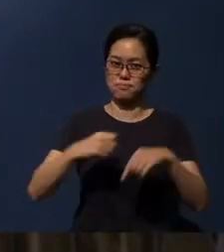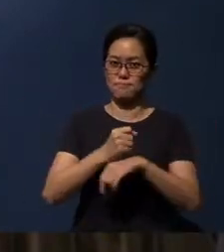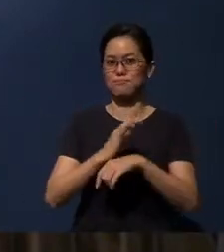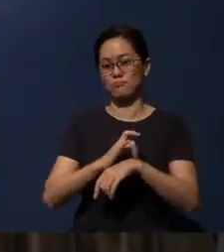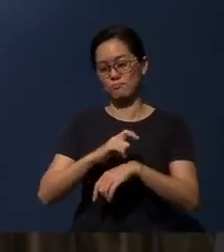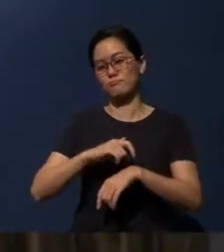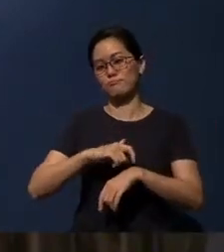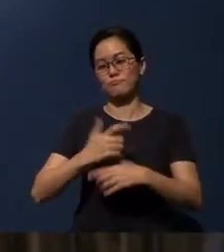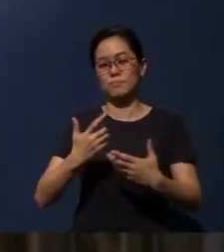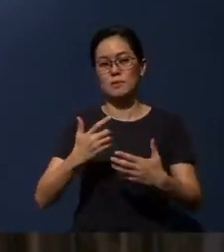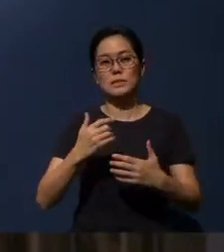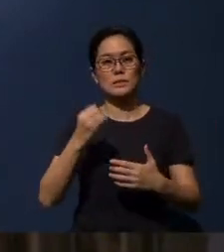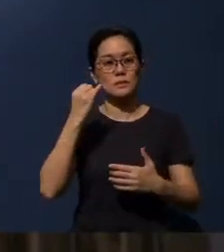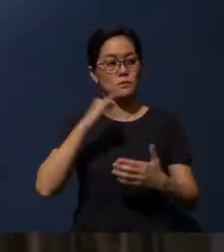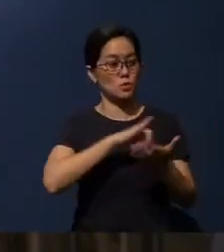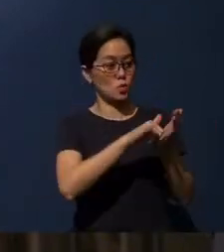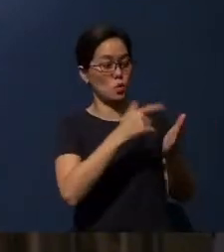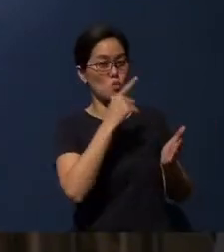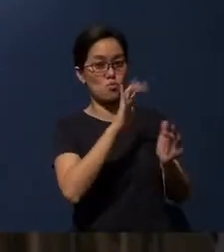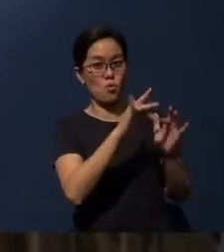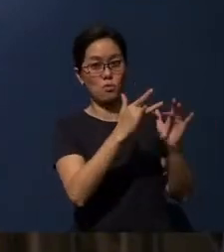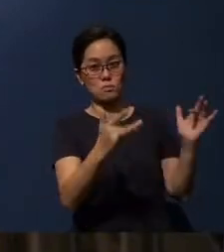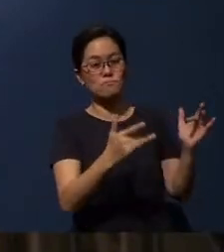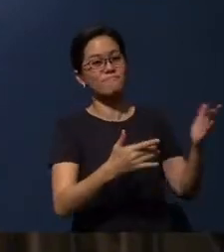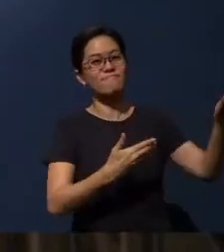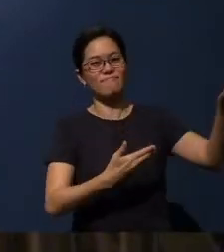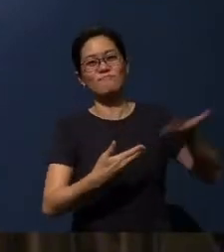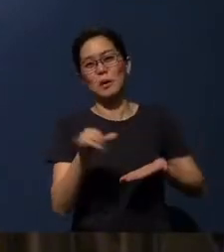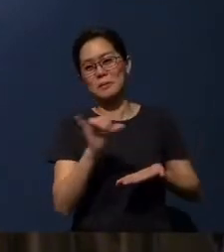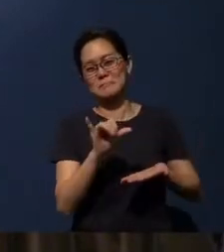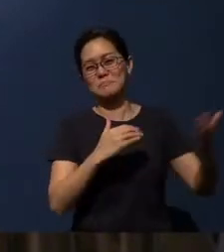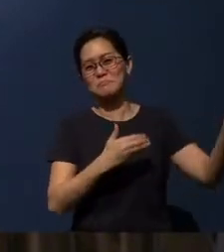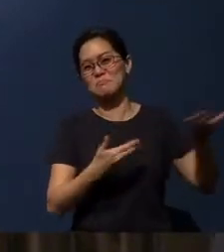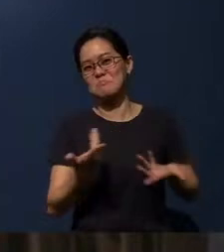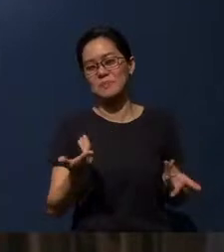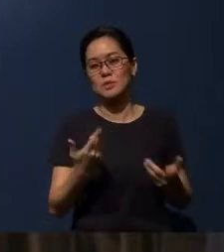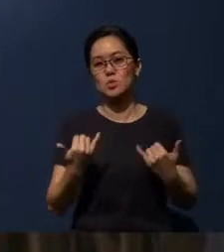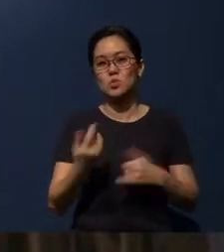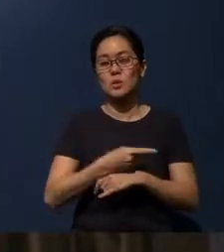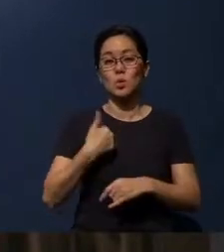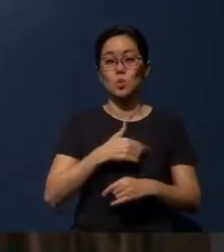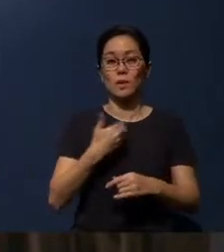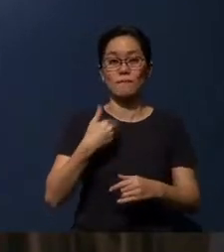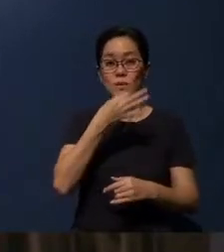And for those who are tuning in online, we welcome you too. Today we will be having our communion.